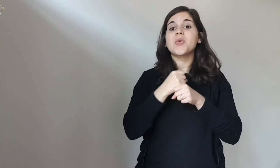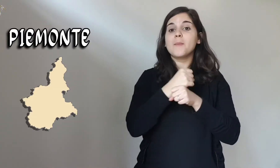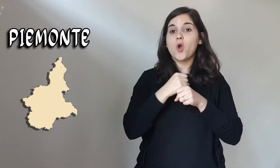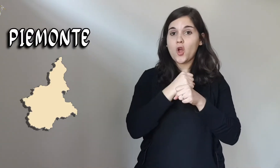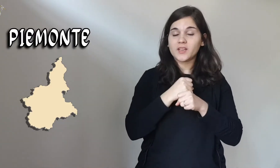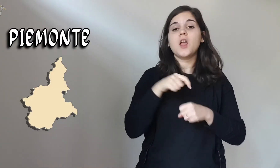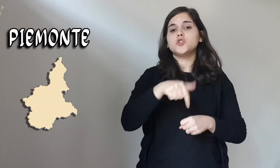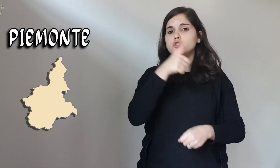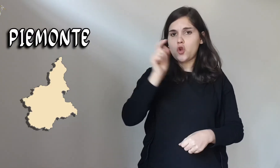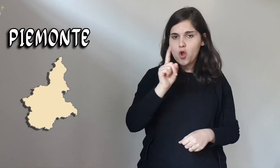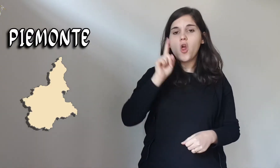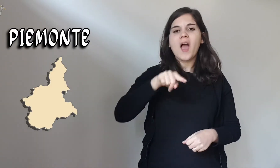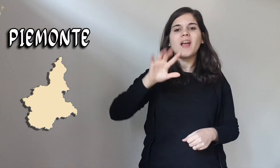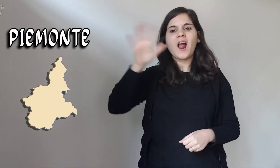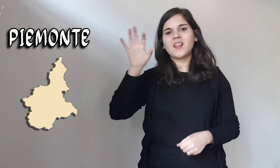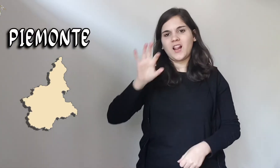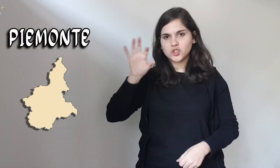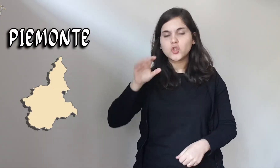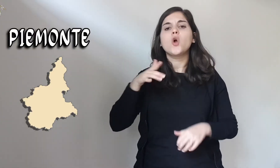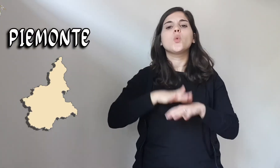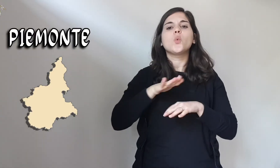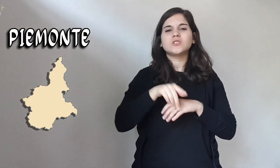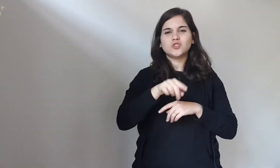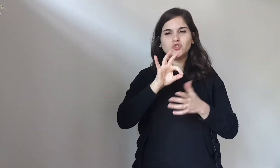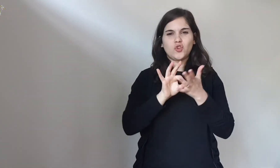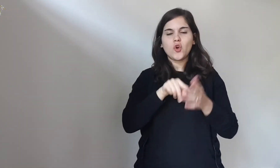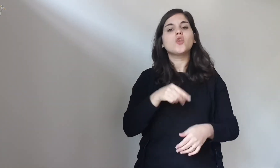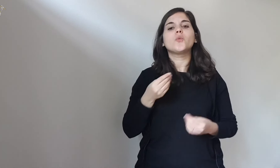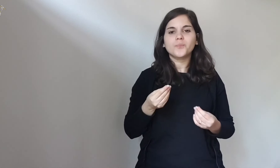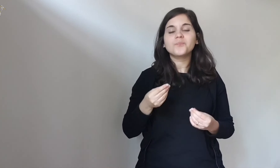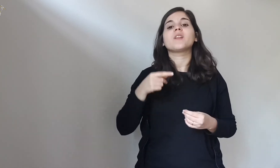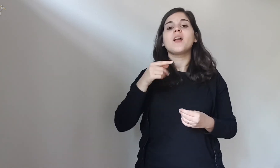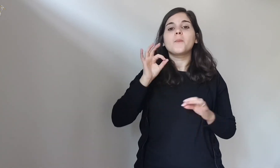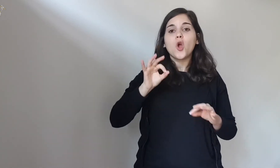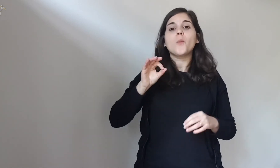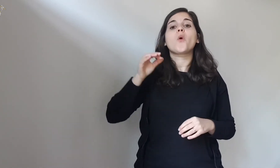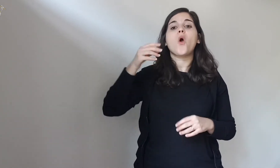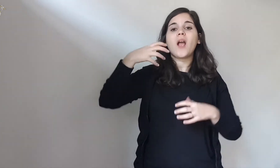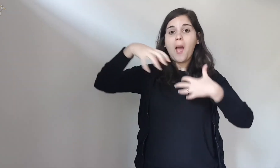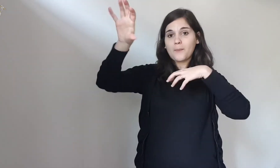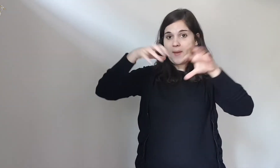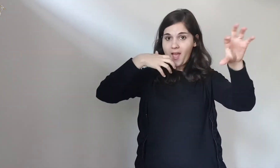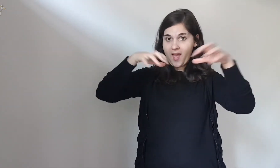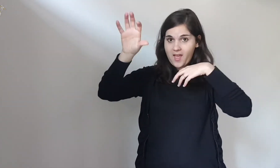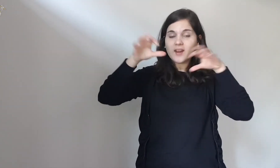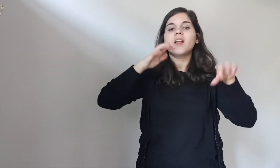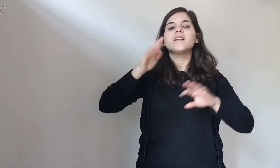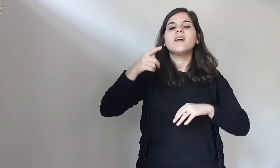In Piedmont and also in some regions it is customary to make the bells ring